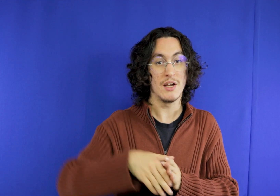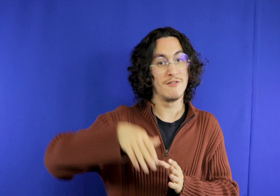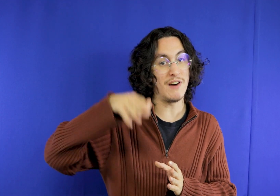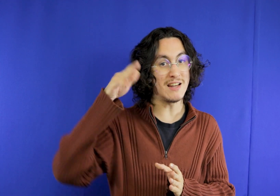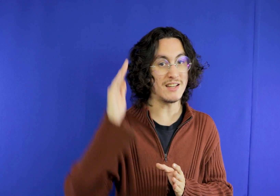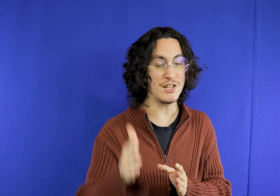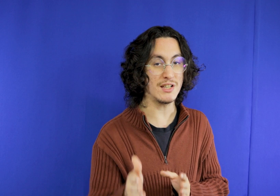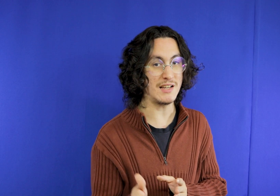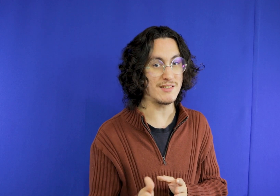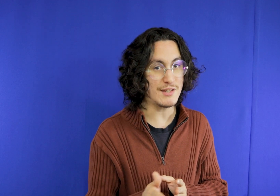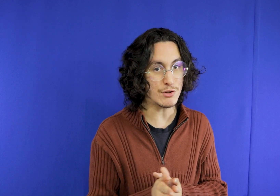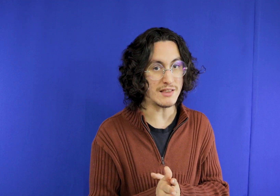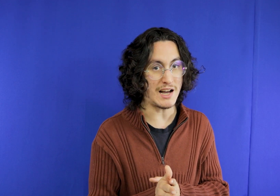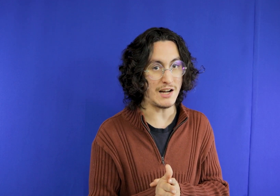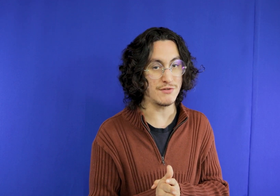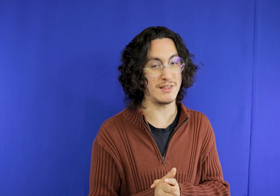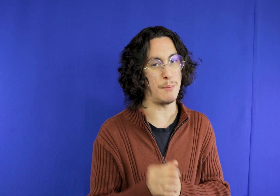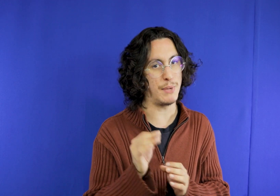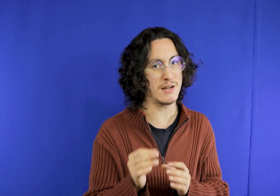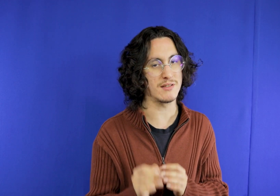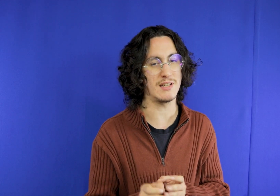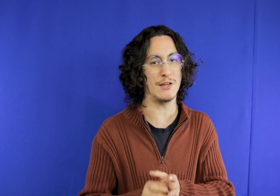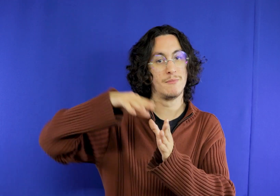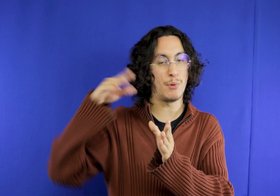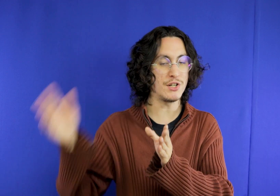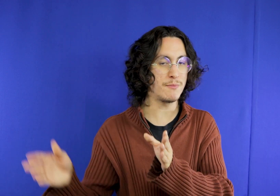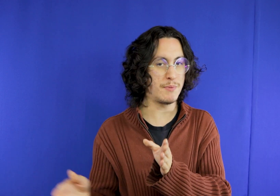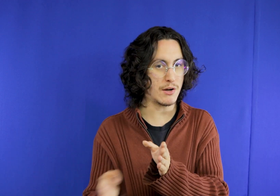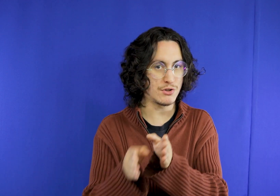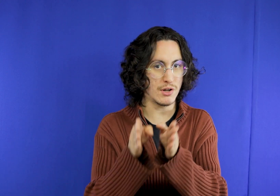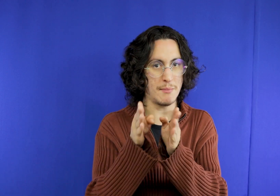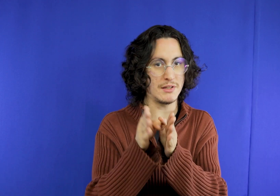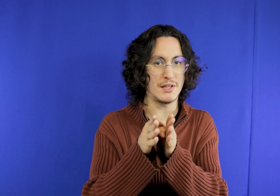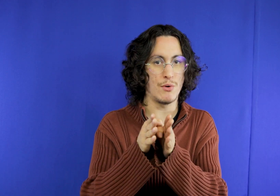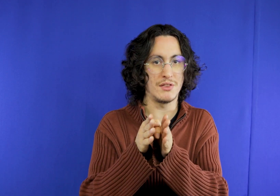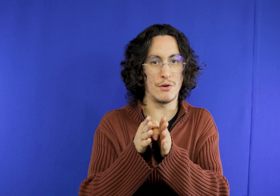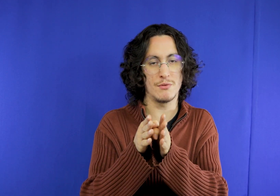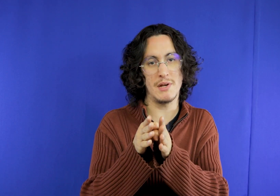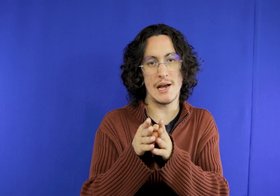afternoon leave there from 5 o'clock afternoon you will be very tired you can take the trip to the hotel